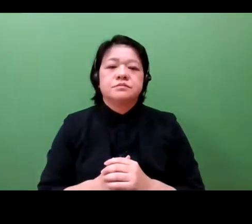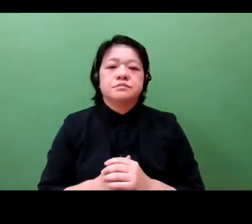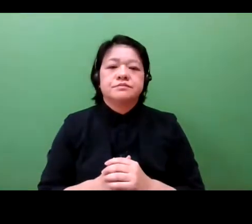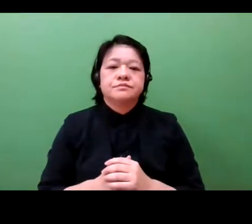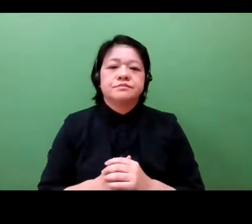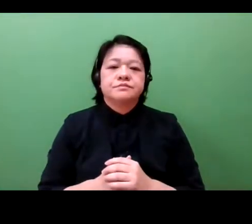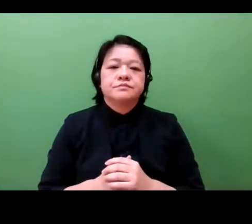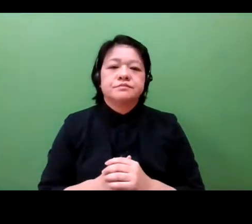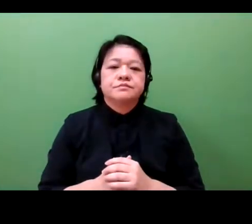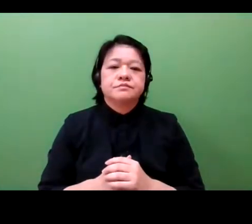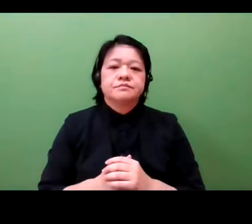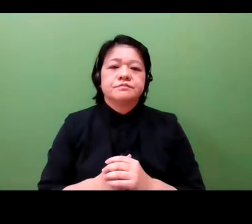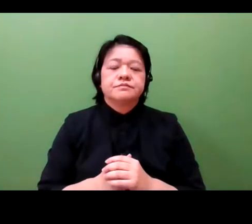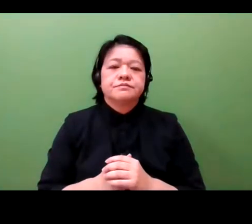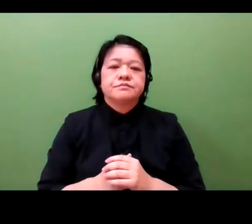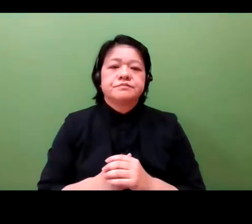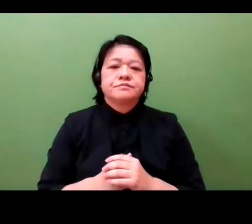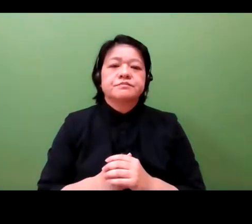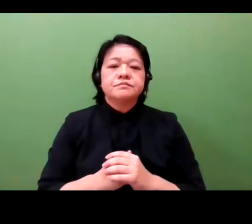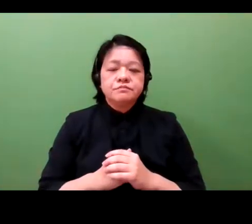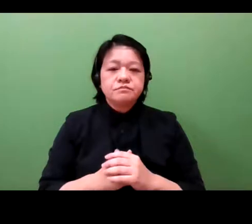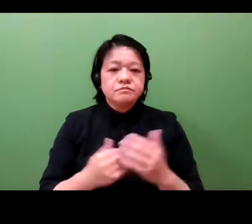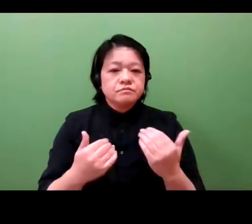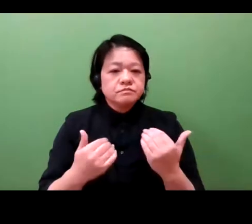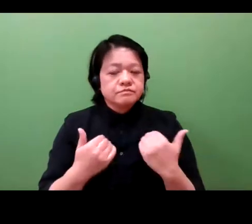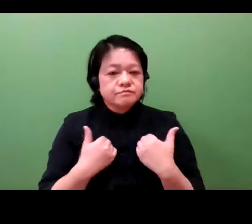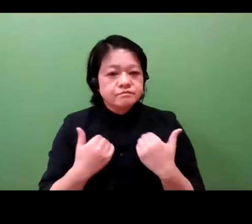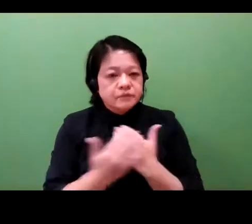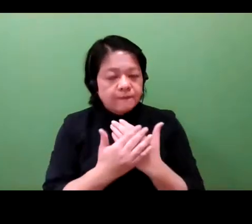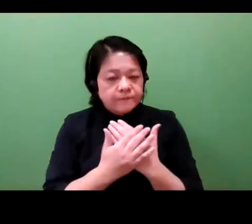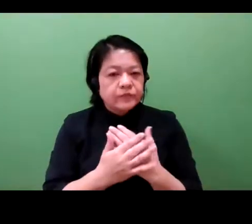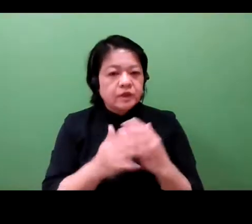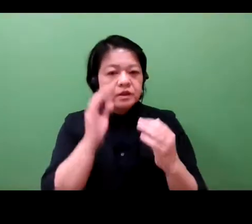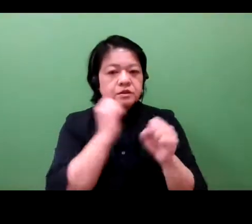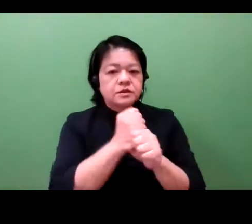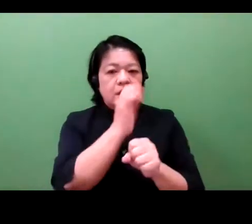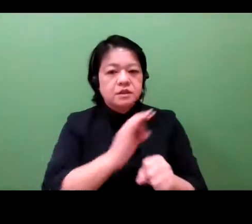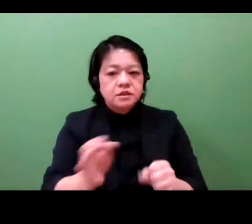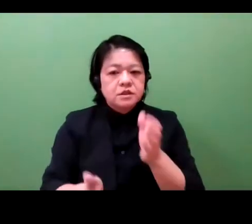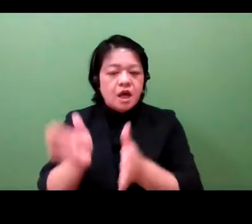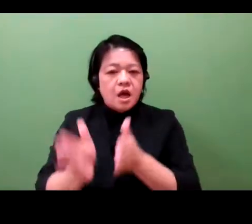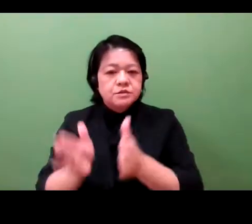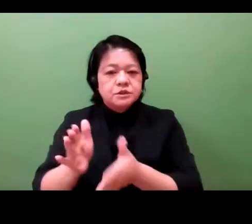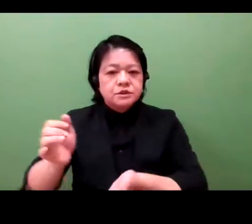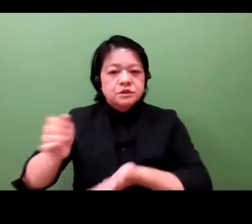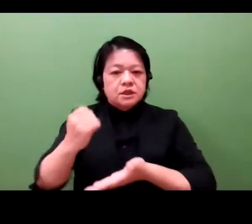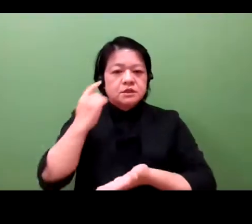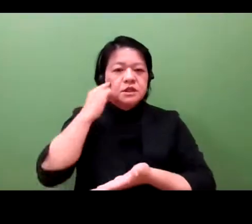And at that moment, I think for key product or service we will play a very important role.